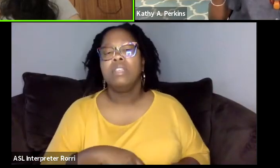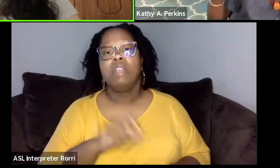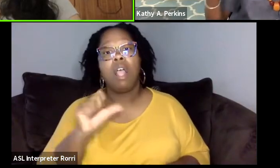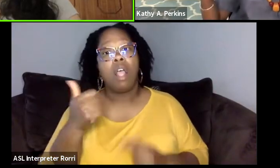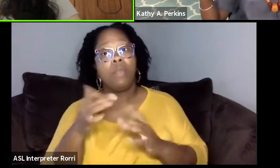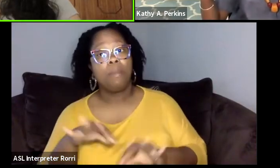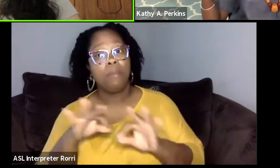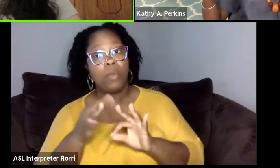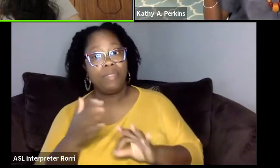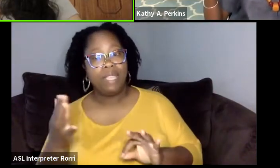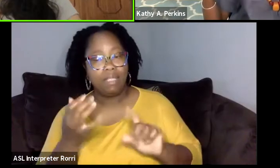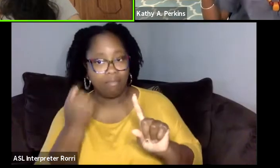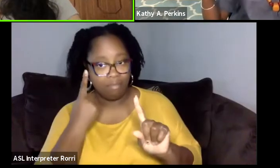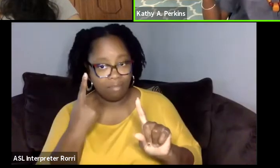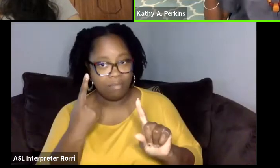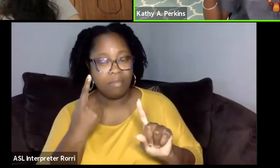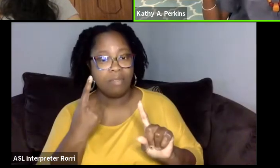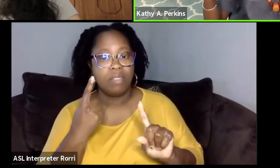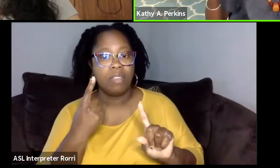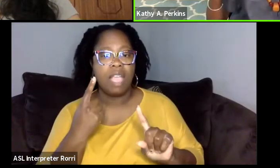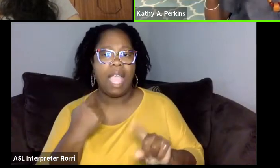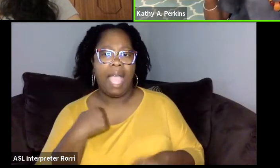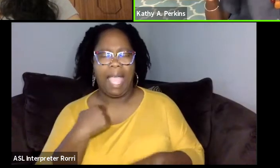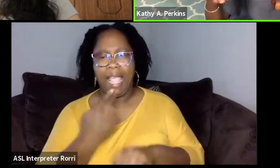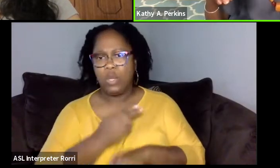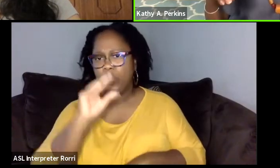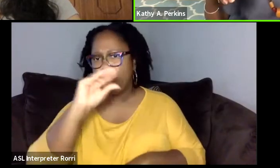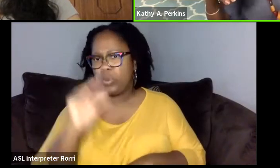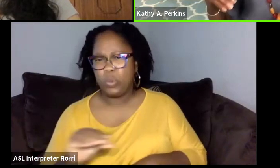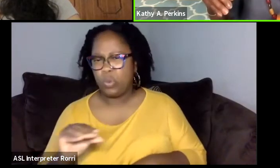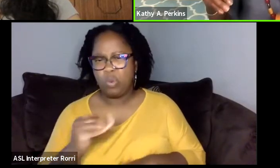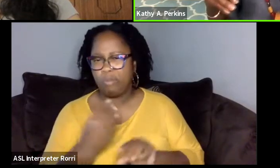see I was on Zoom or Skype way before the pandemic.